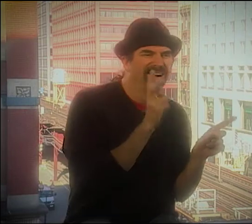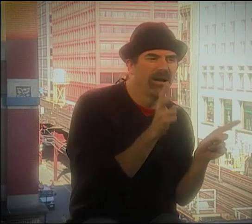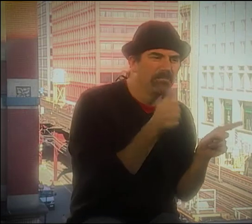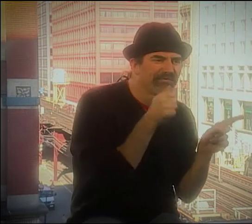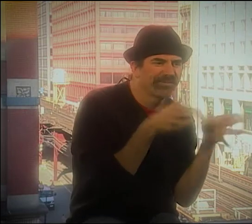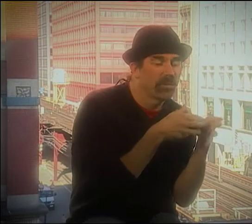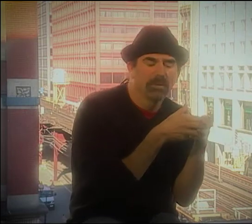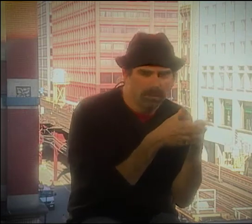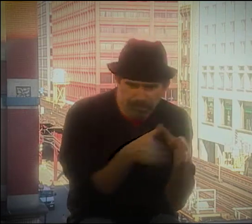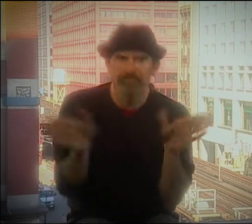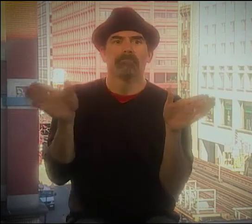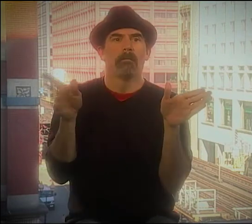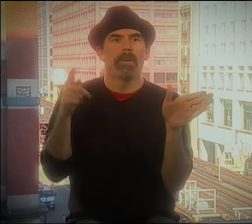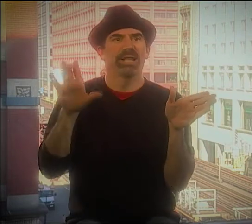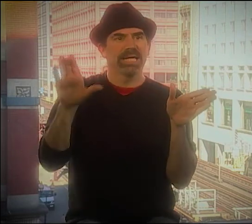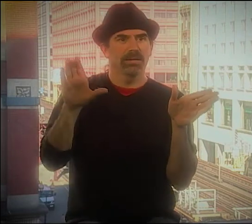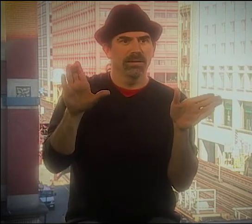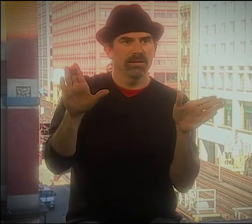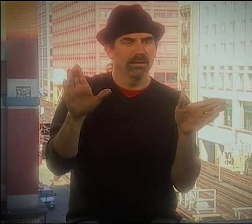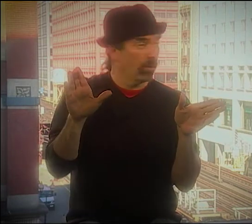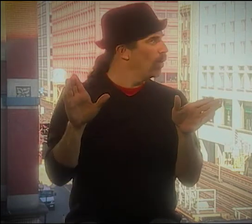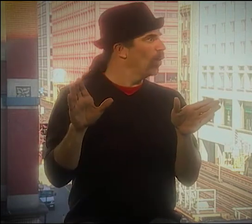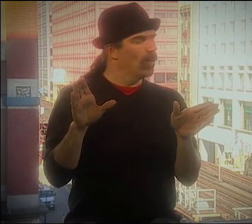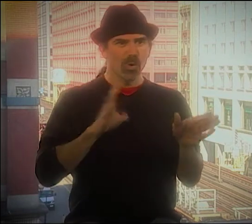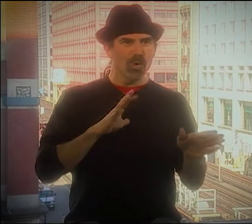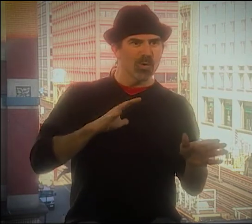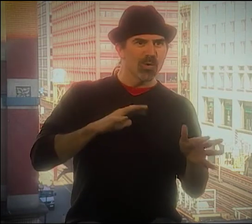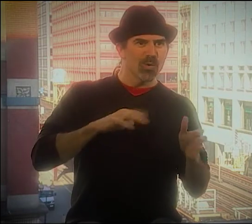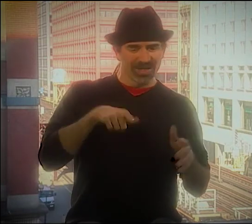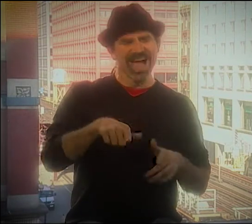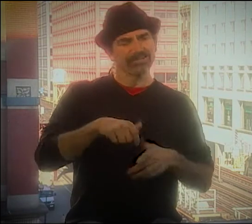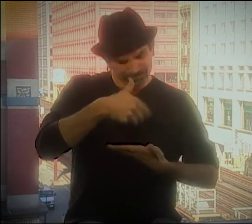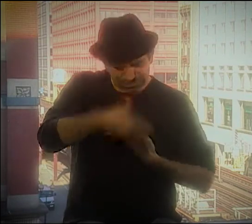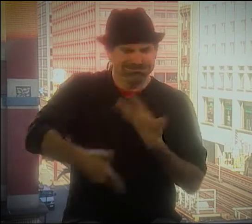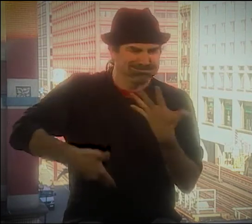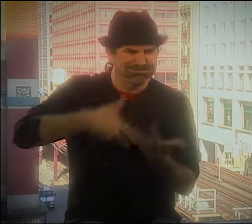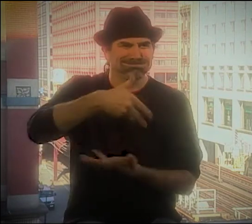AND WE TOOK IT FROM THERE AND OPENED IT UP TO THE PUBLIC.